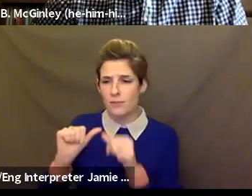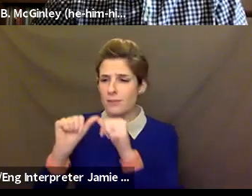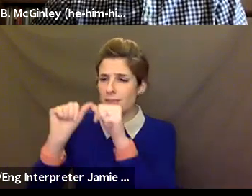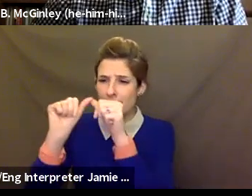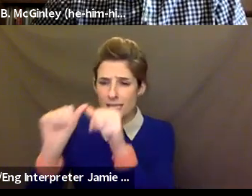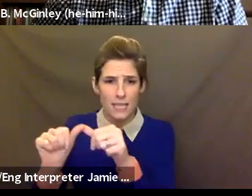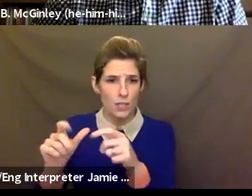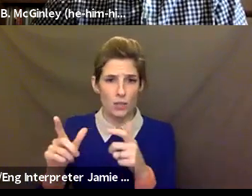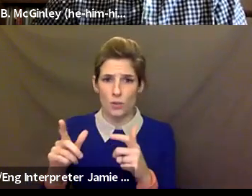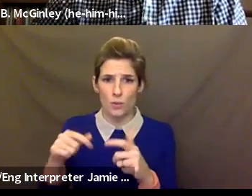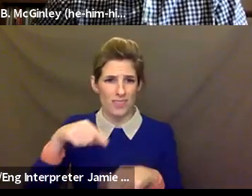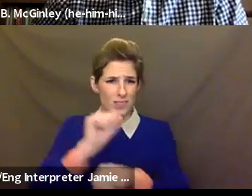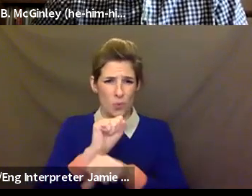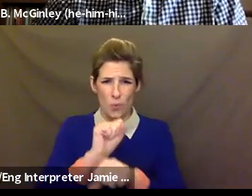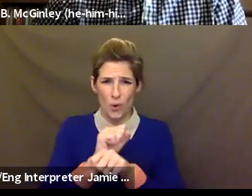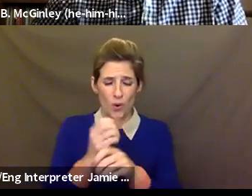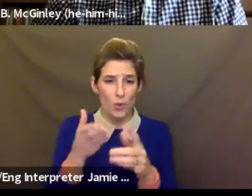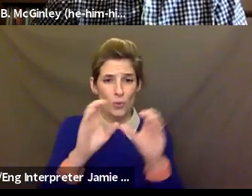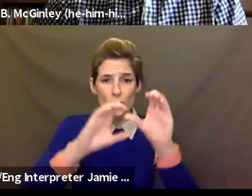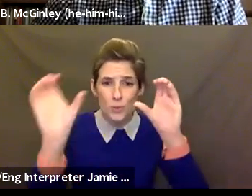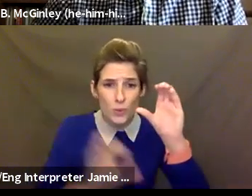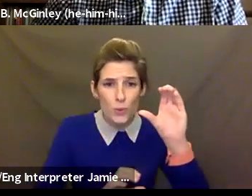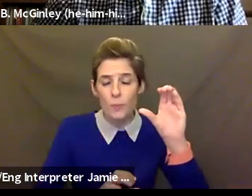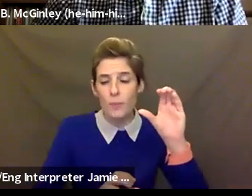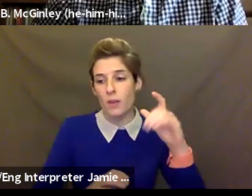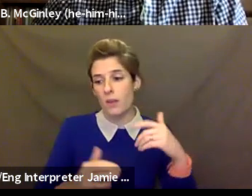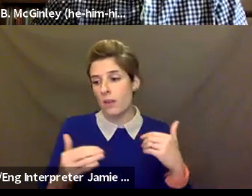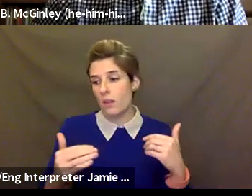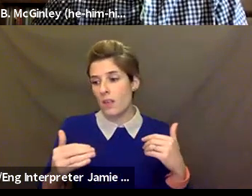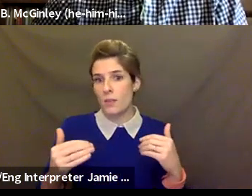Zoom. There's going to be multi layers of it, when we go back to